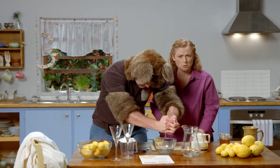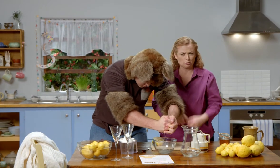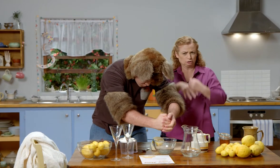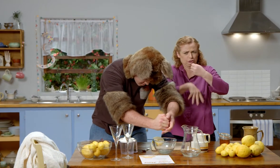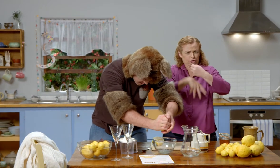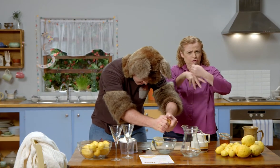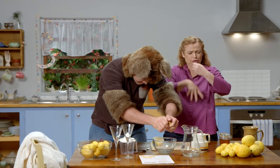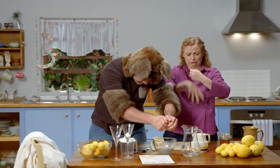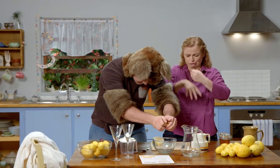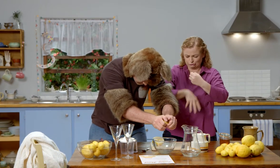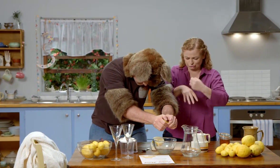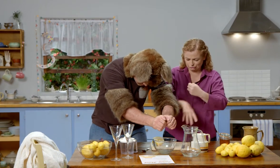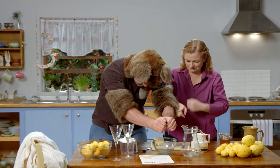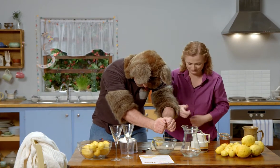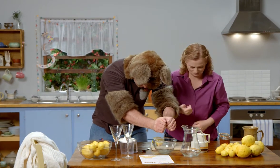Look at all the juice coming out.